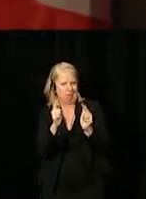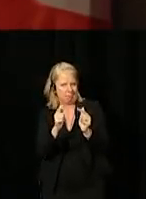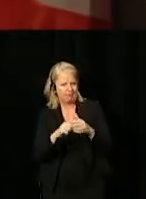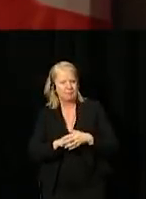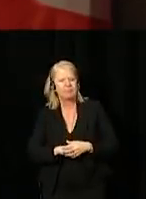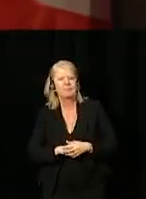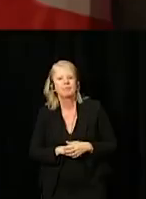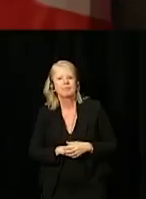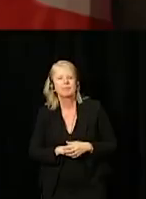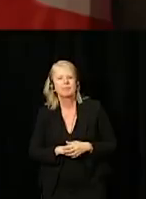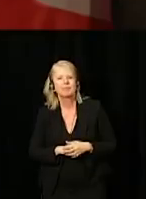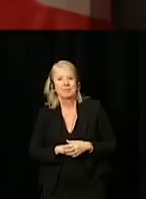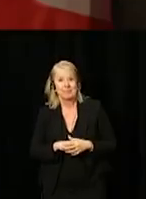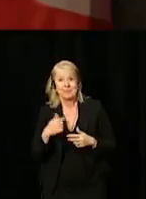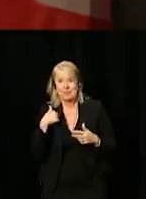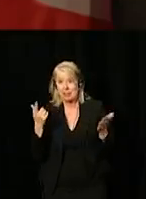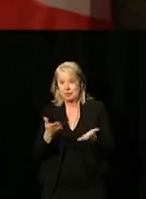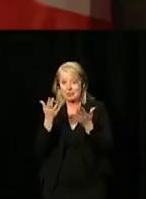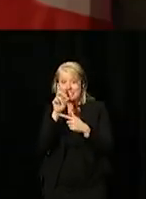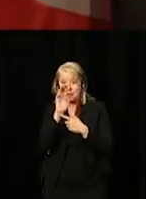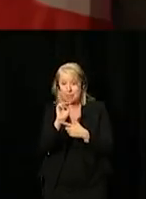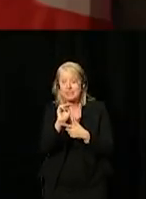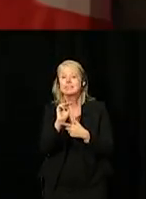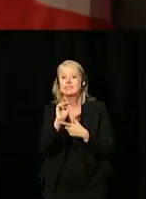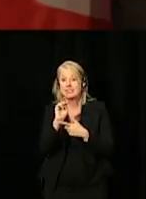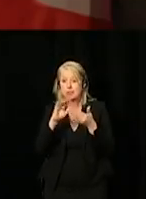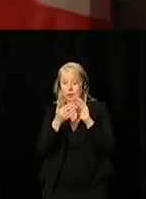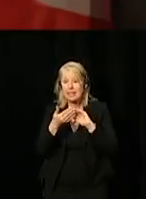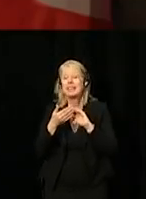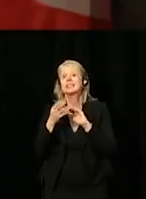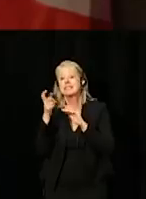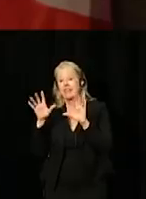...Urging the deputy Minister community, the executive community to find ways